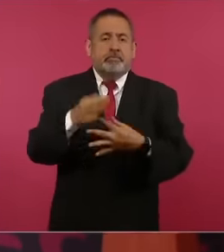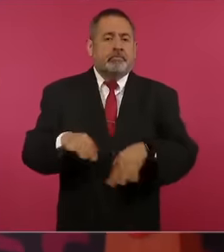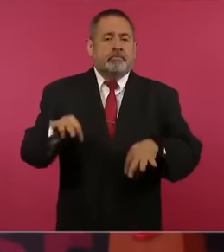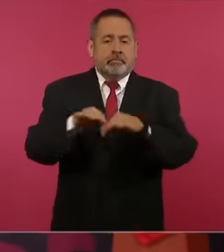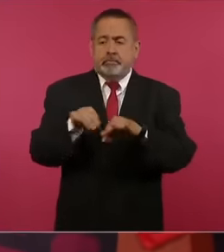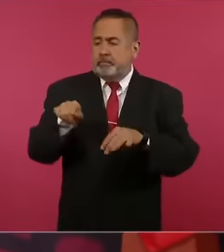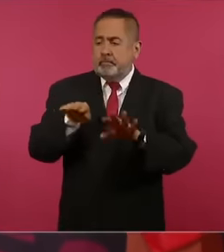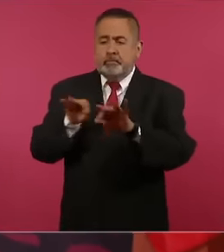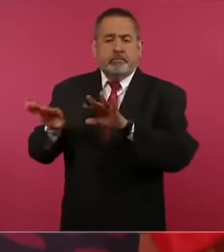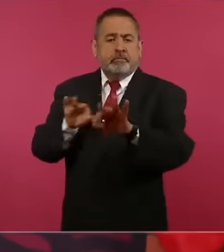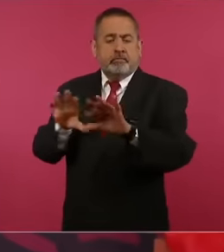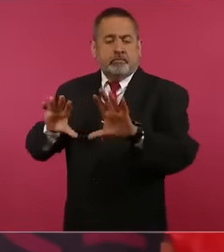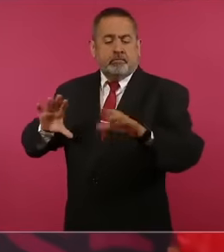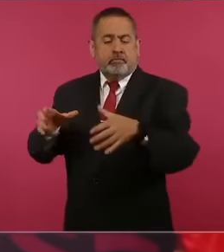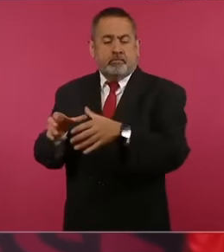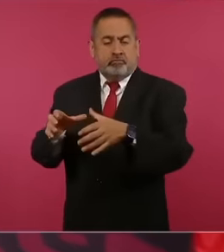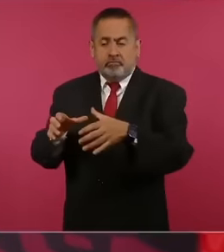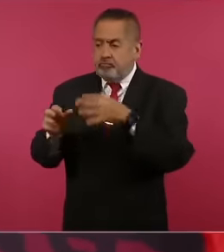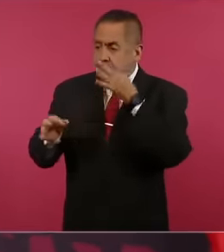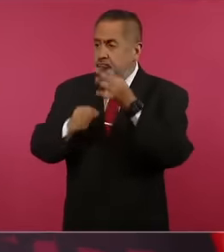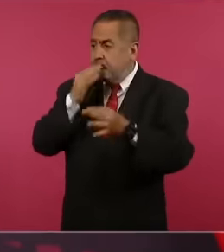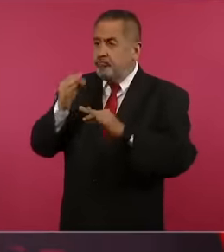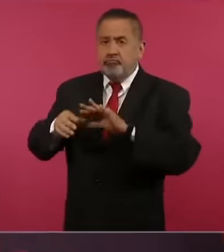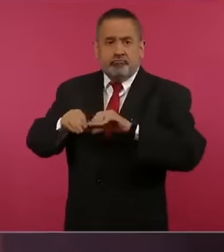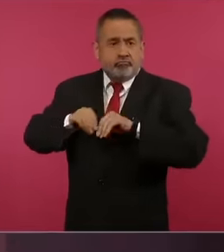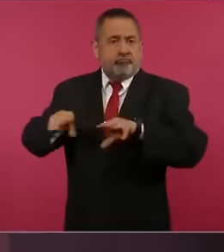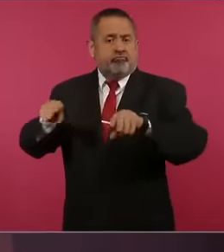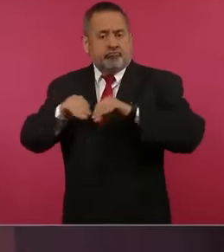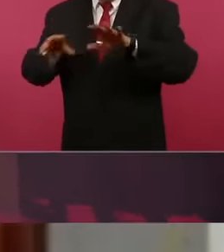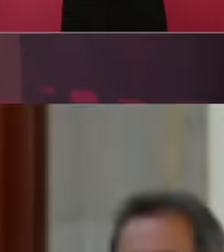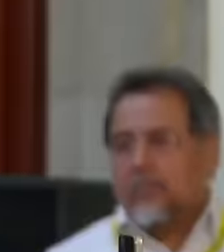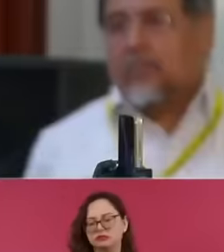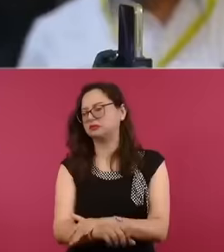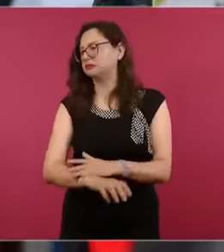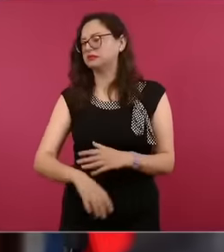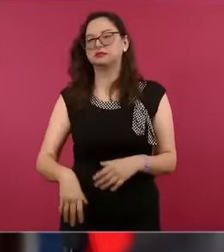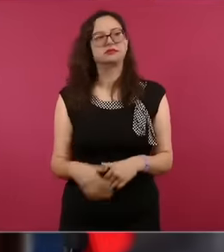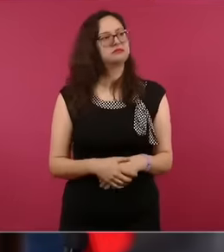agreed to the journalist's words, let's see what this request is about